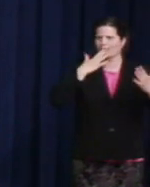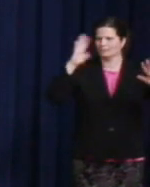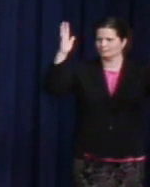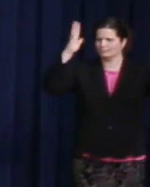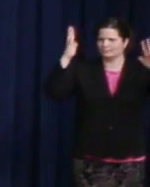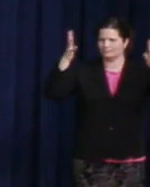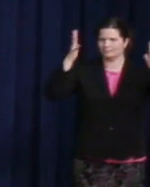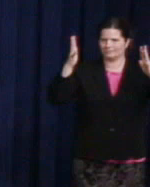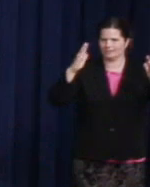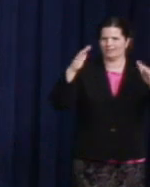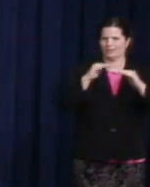them a round of applause, as well.